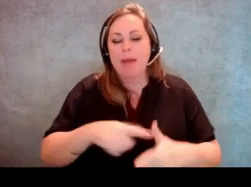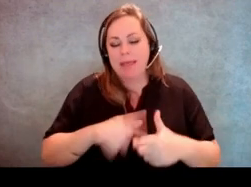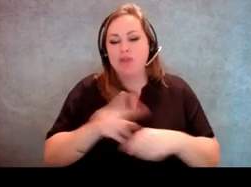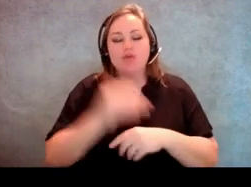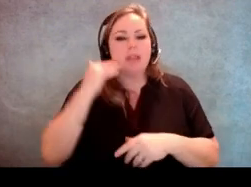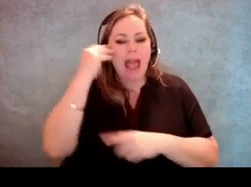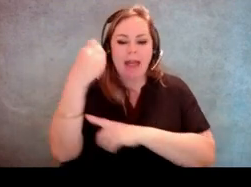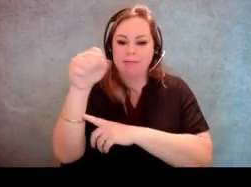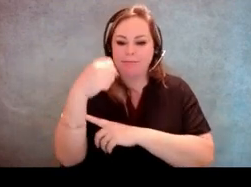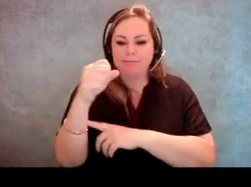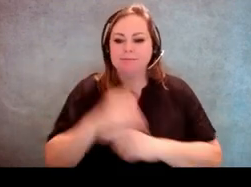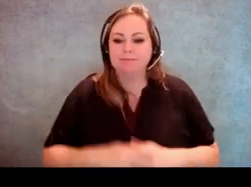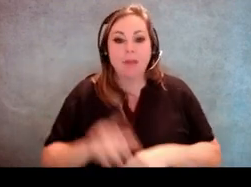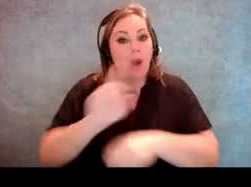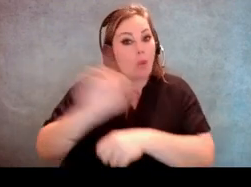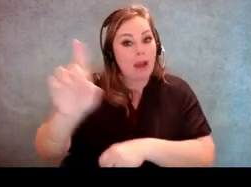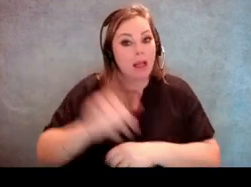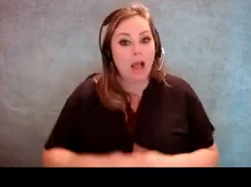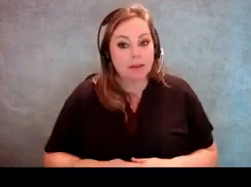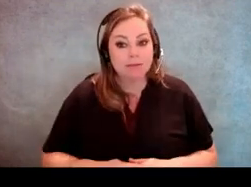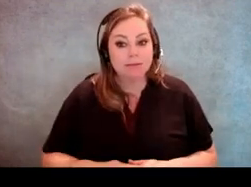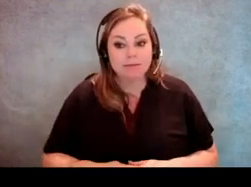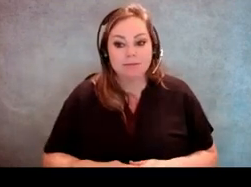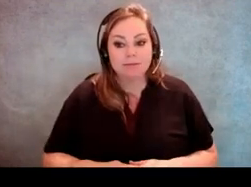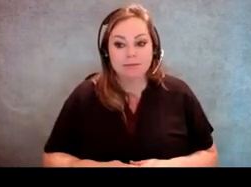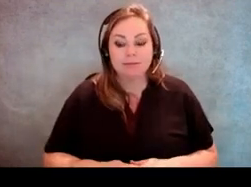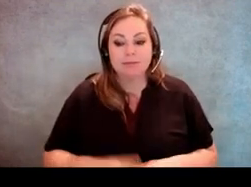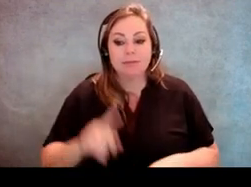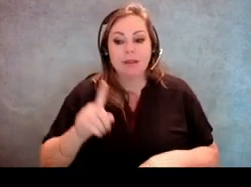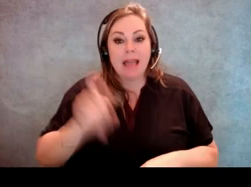[Host] Okay. There's one o'clock. And so we do need to wrap up.